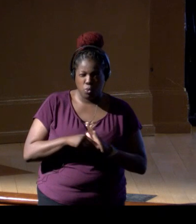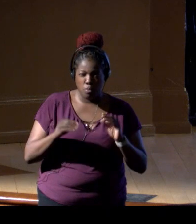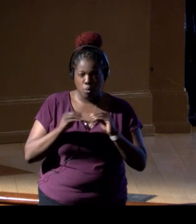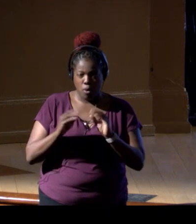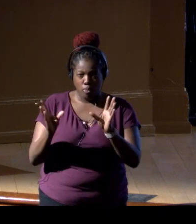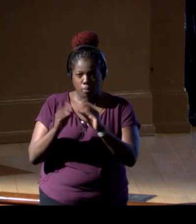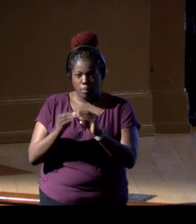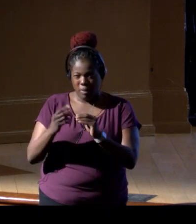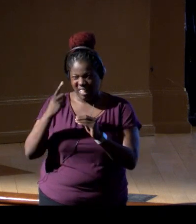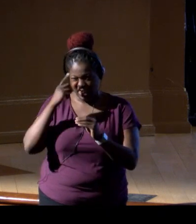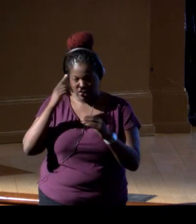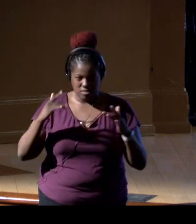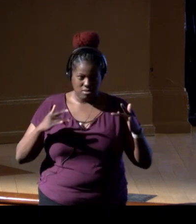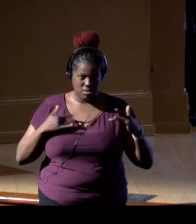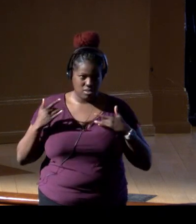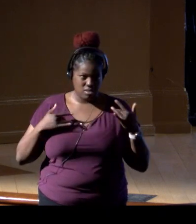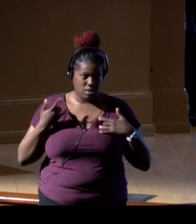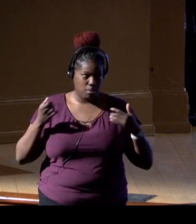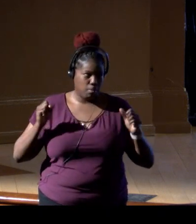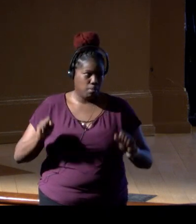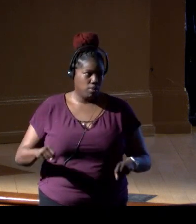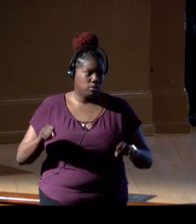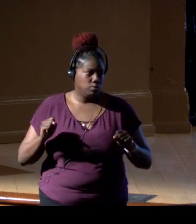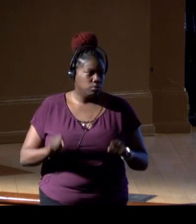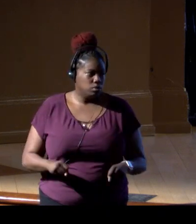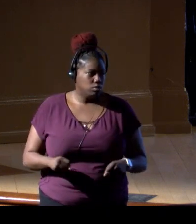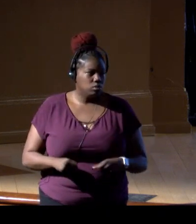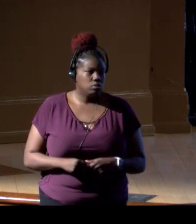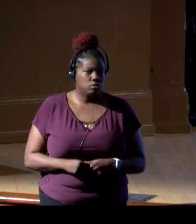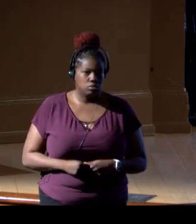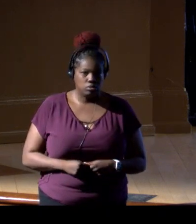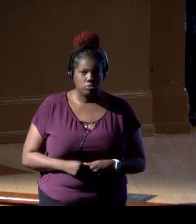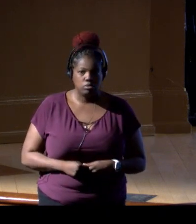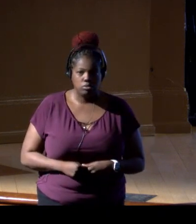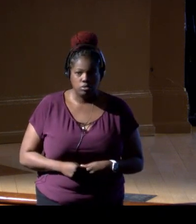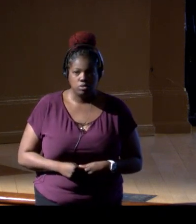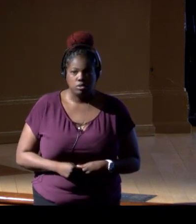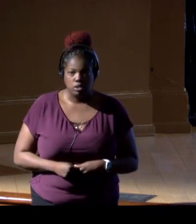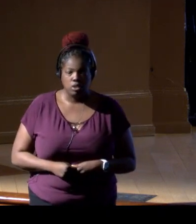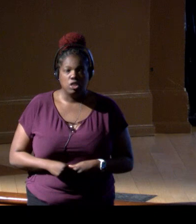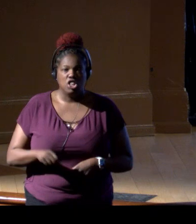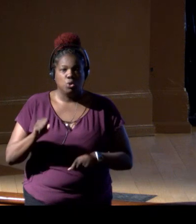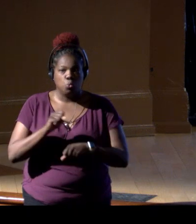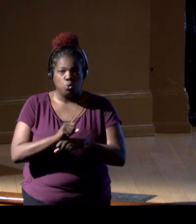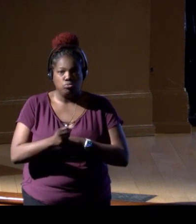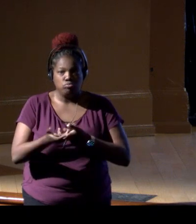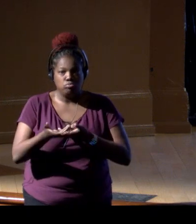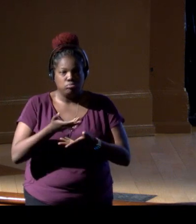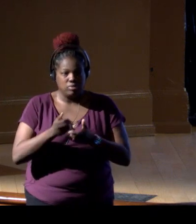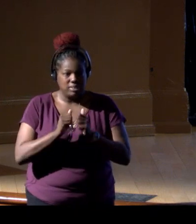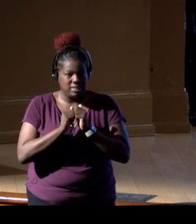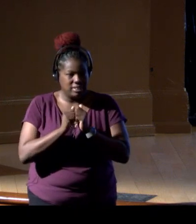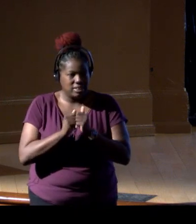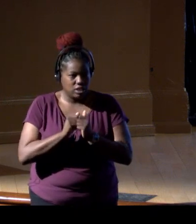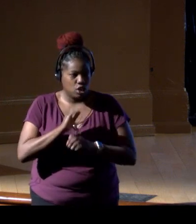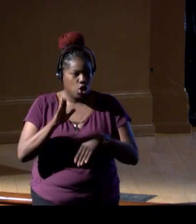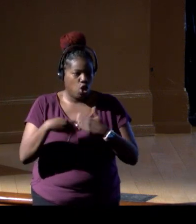but I think there's some exciting possibilities of working together across all these communities